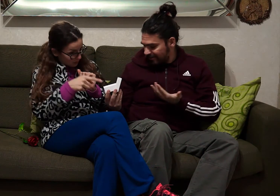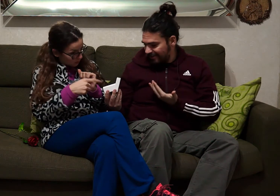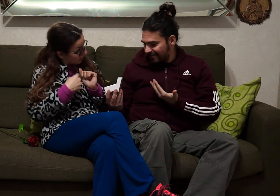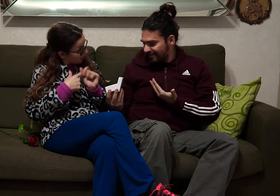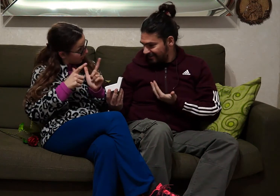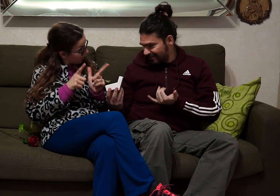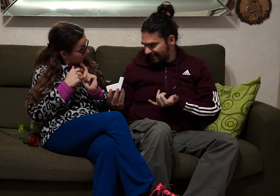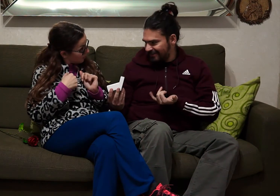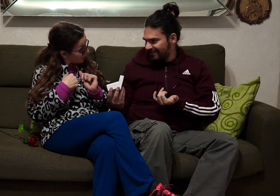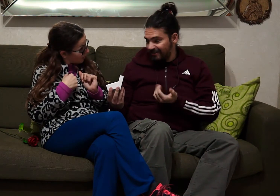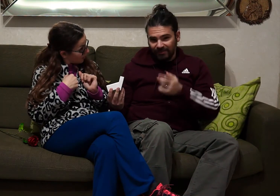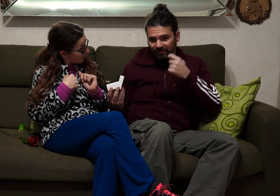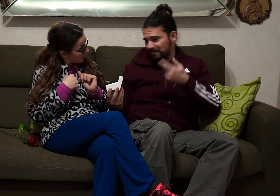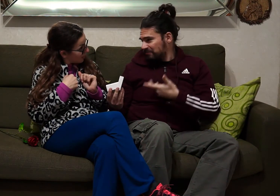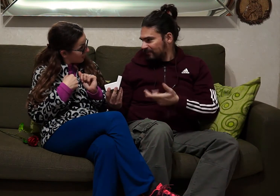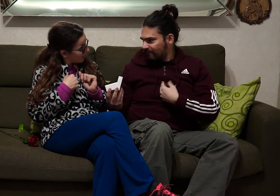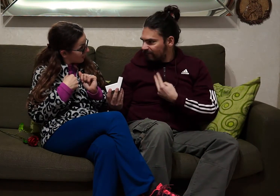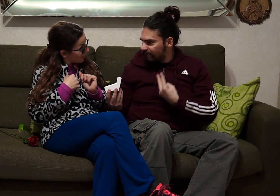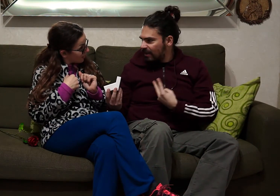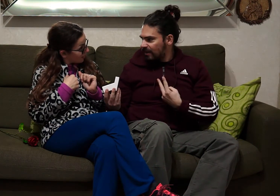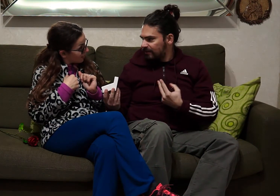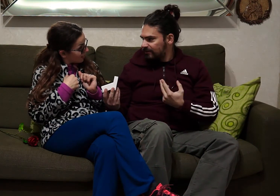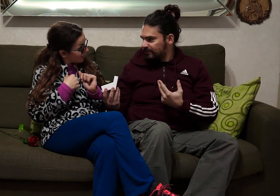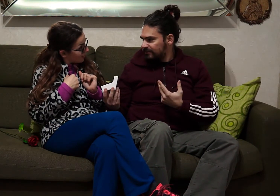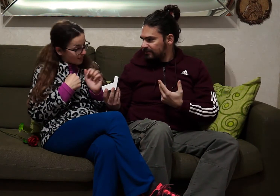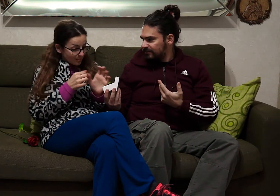this is a gift for me?! ... the films are scarce, while I am real.